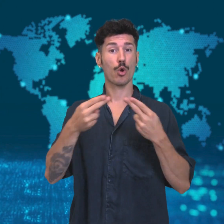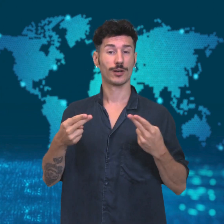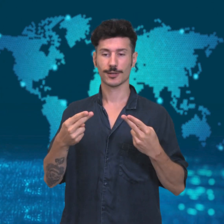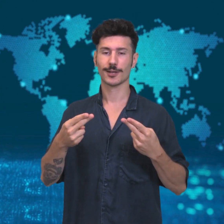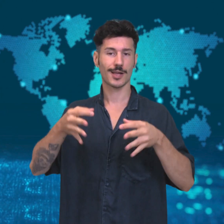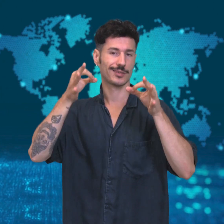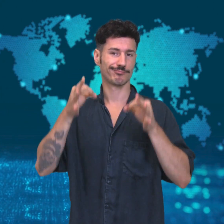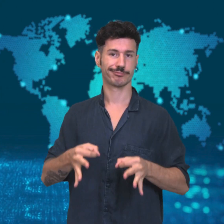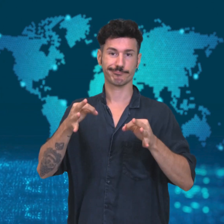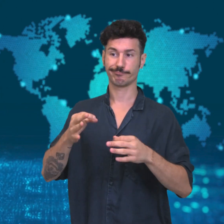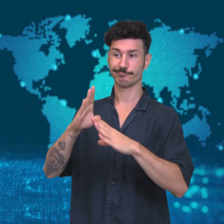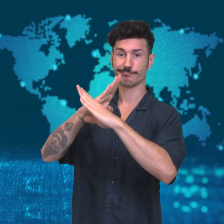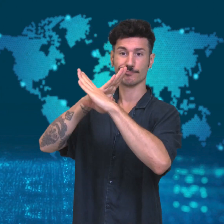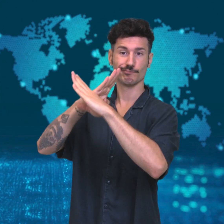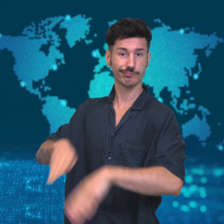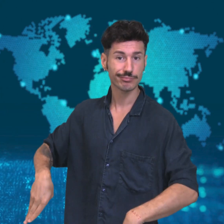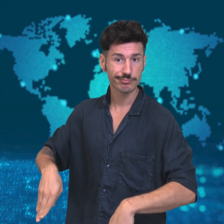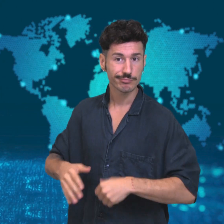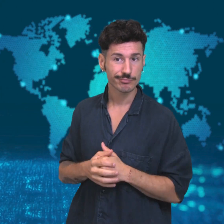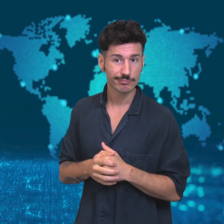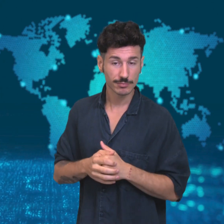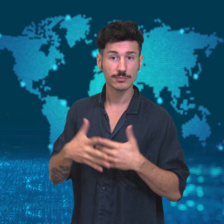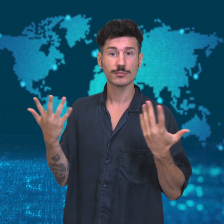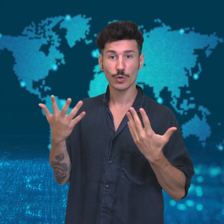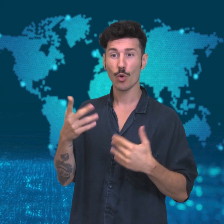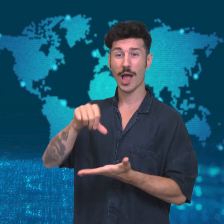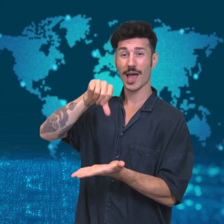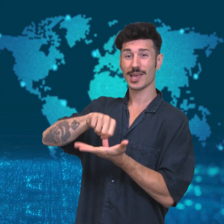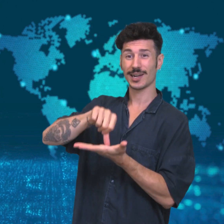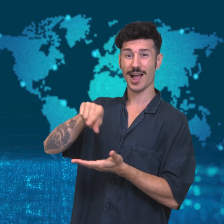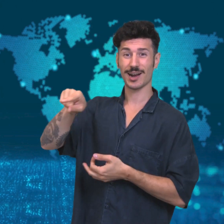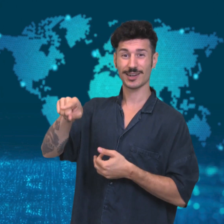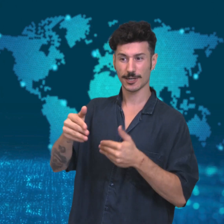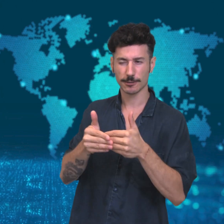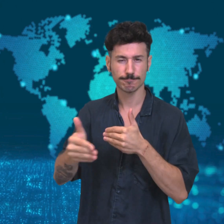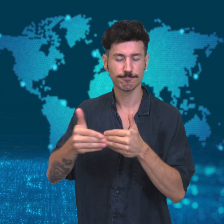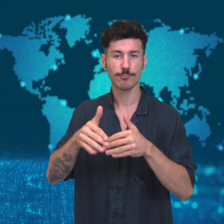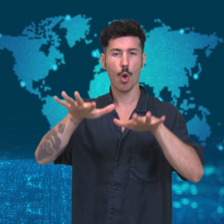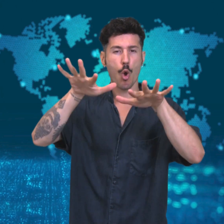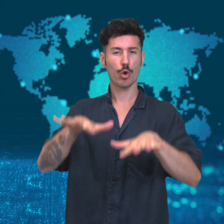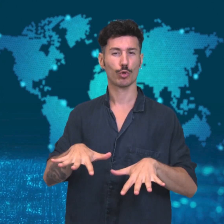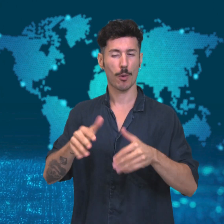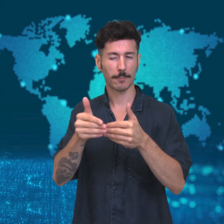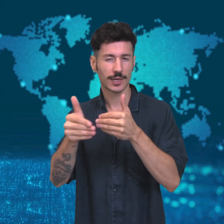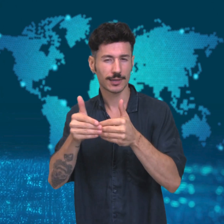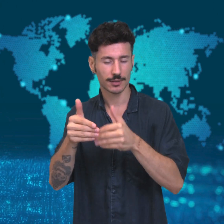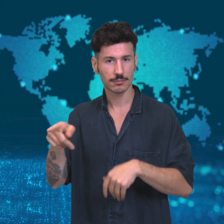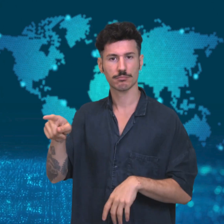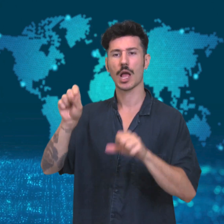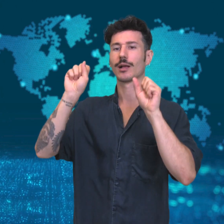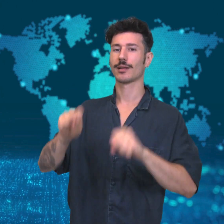the embargo be indefinitely extended. With the UN’s rejection,